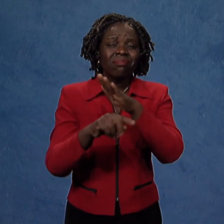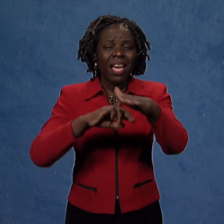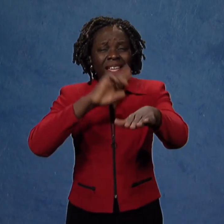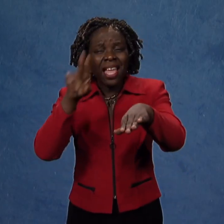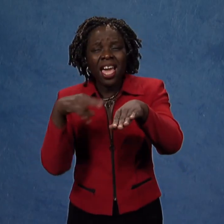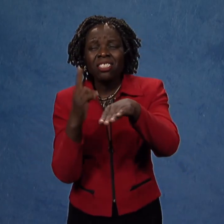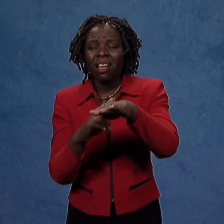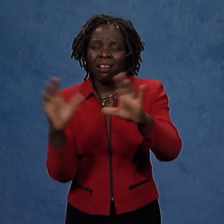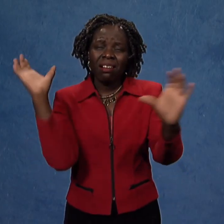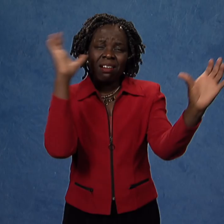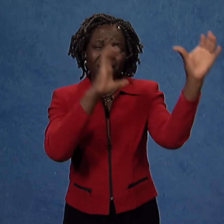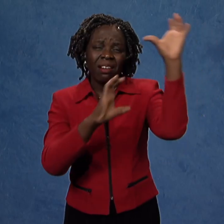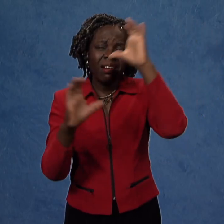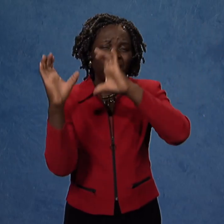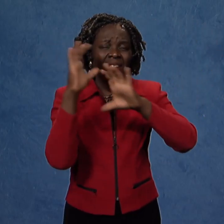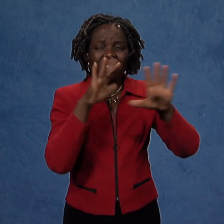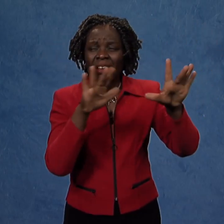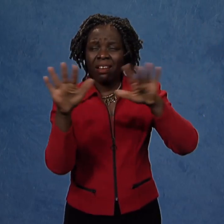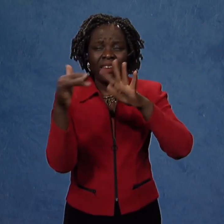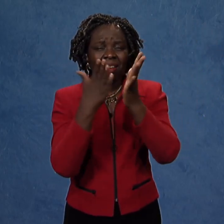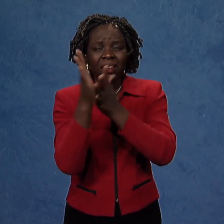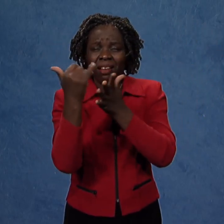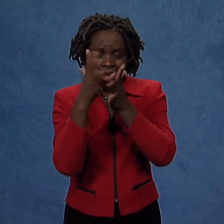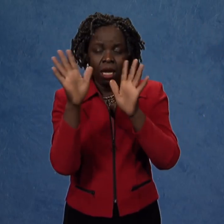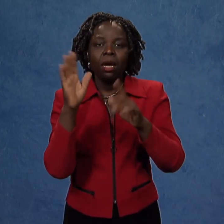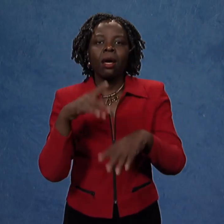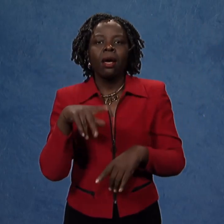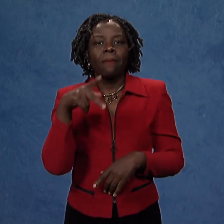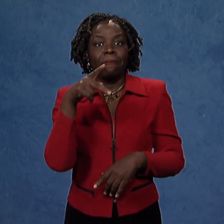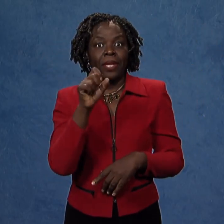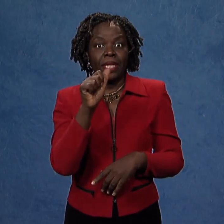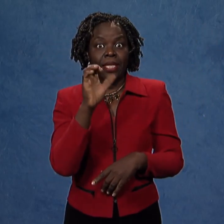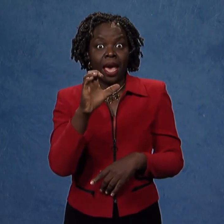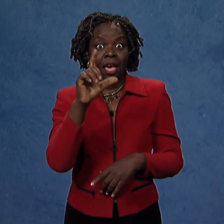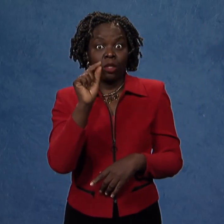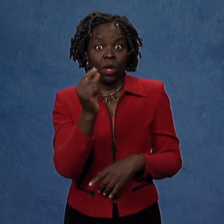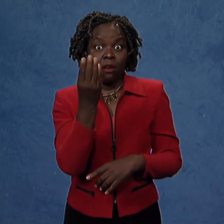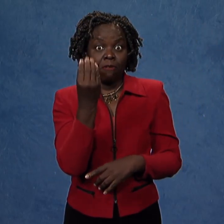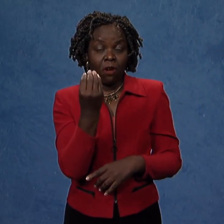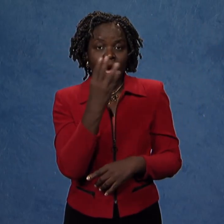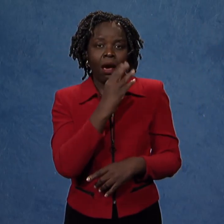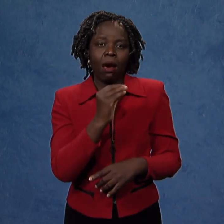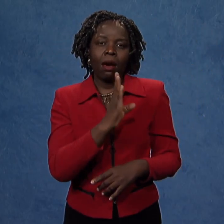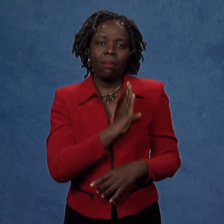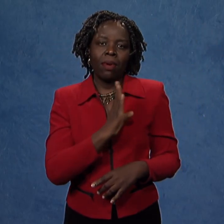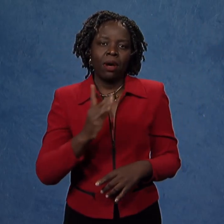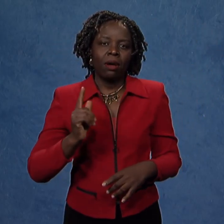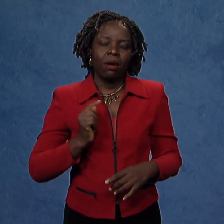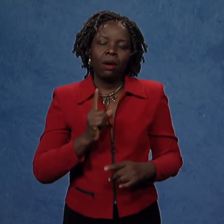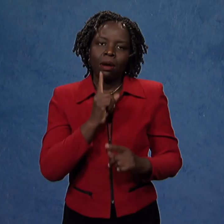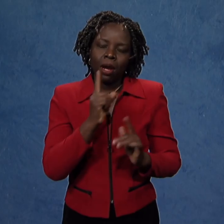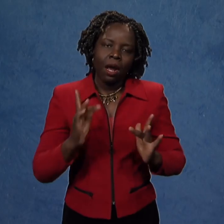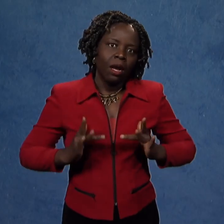After an extensive national search, the Gallaudet Presidential Search Advisory Committee